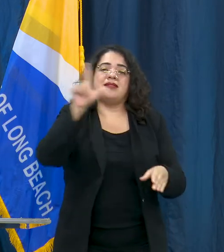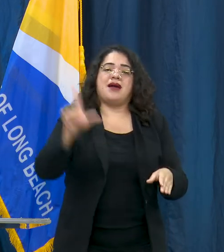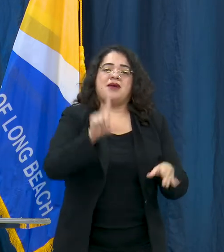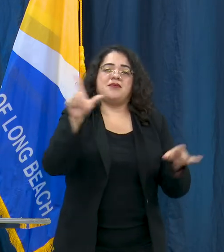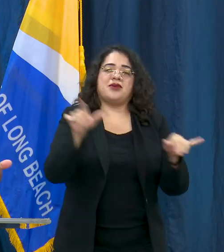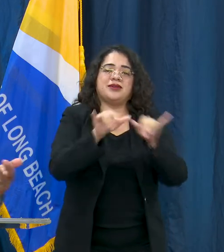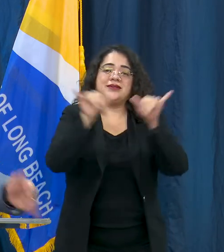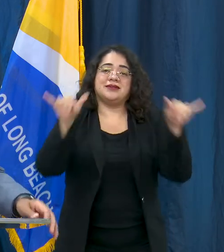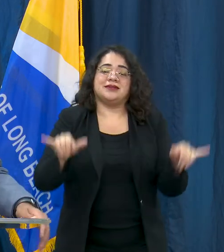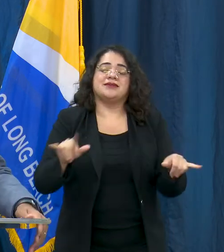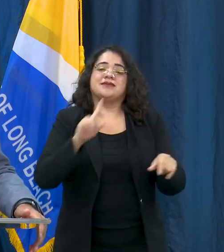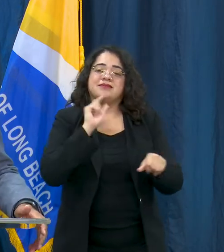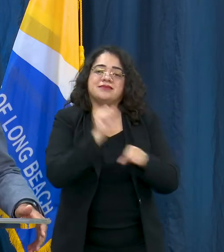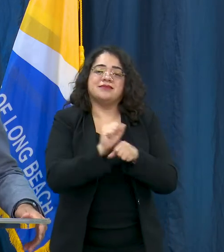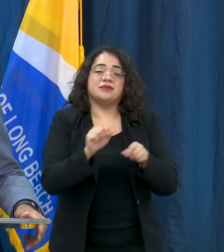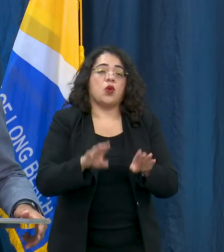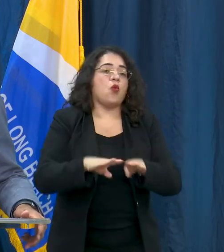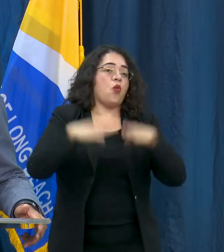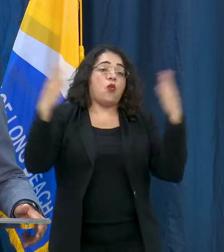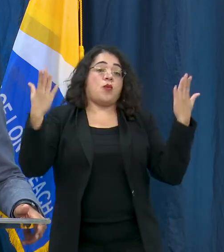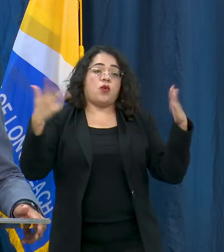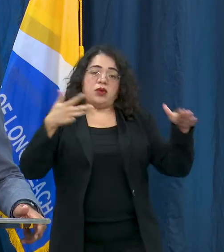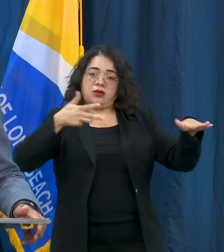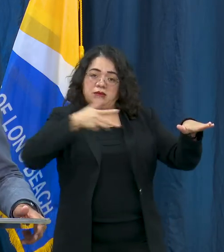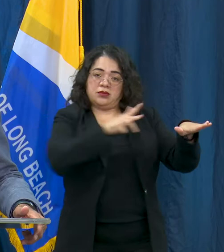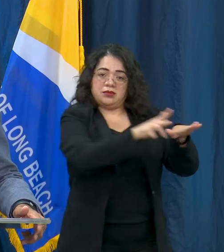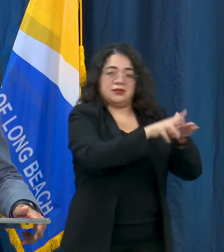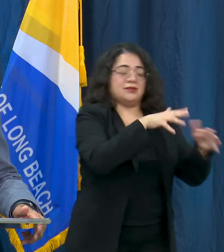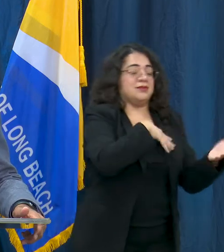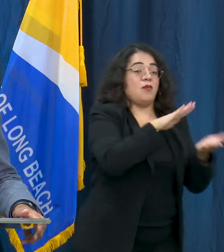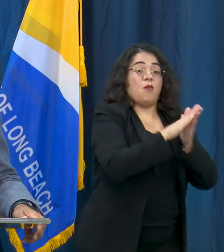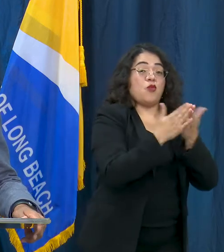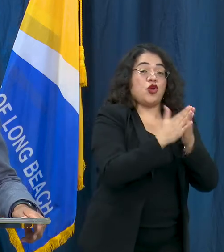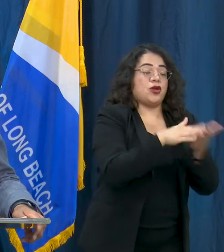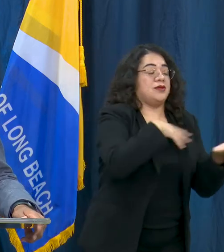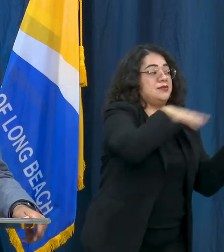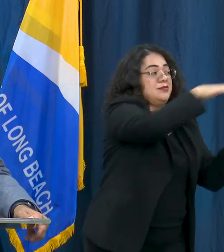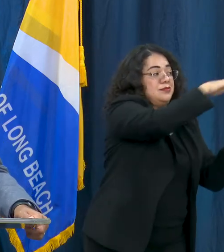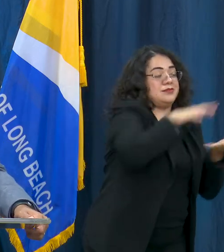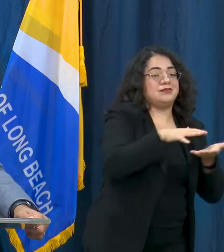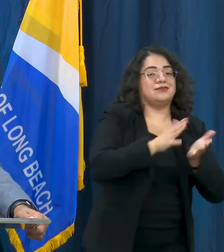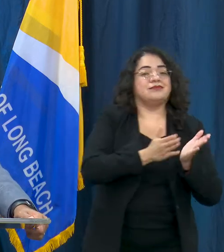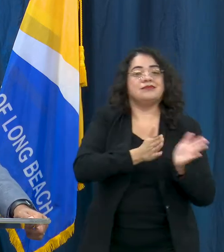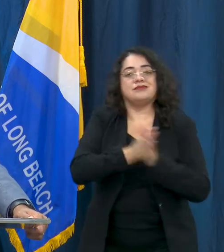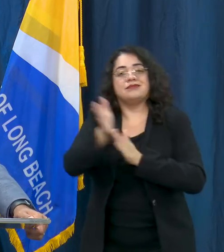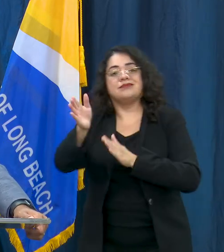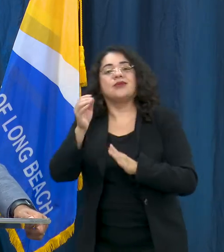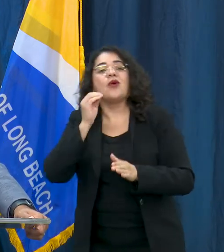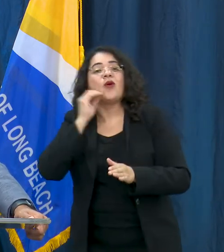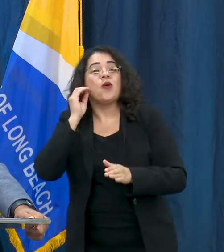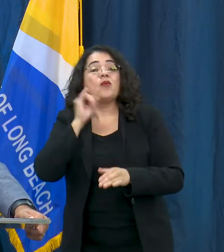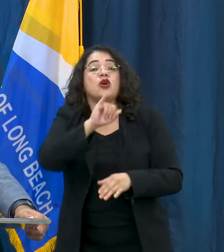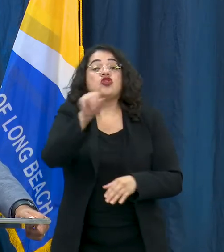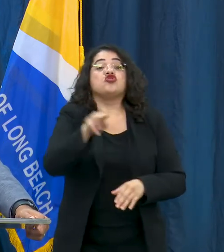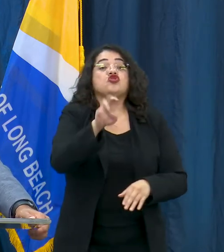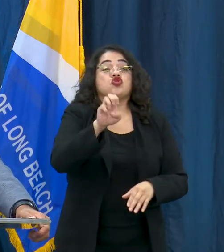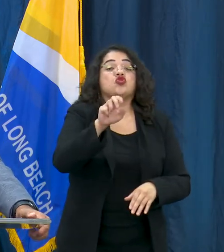curbside pickup for materials and books starting on June 23rd and we're launching a library virtual version of our summer reading